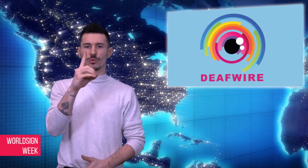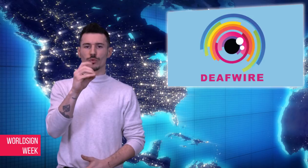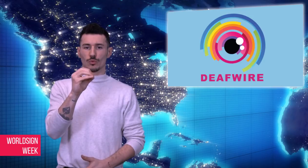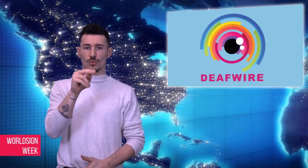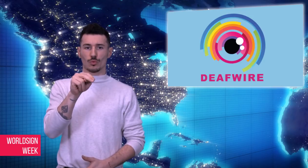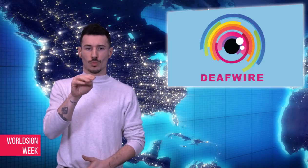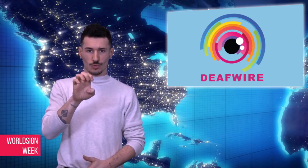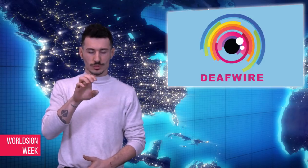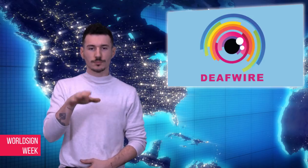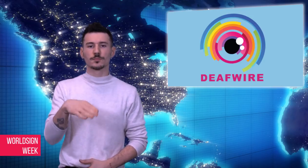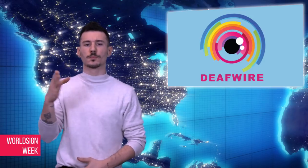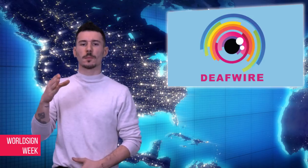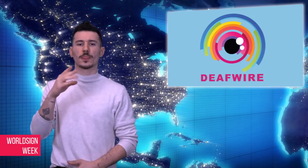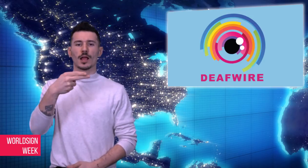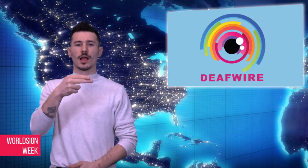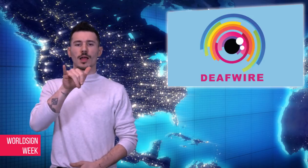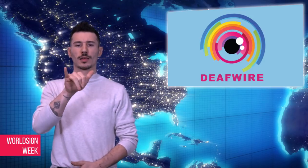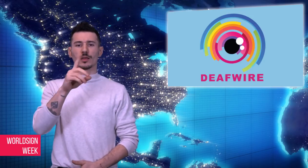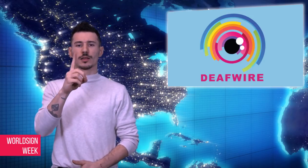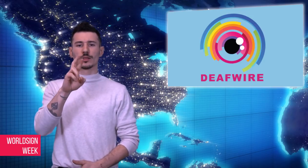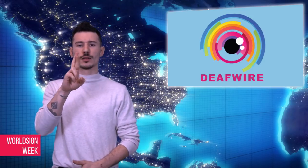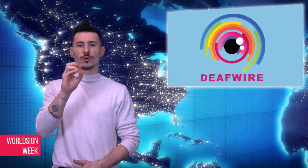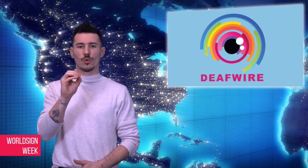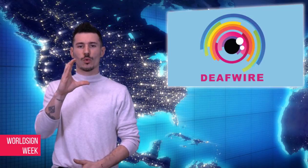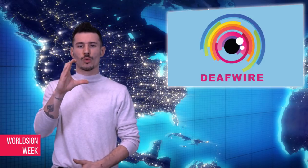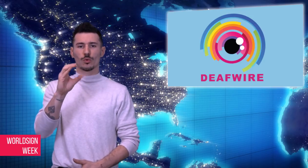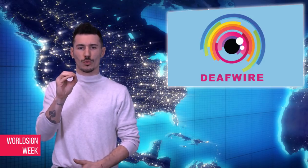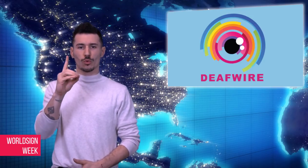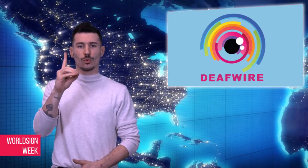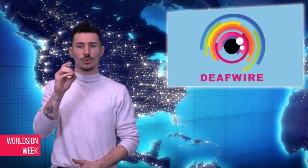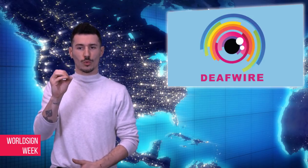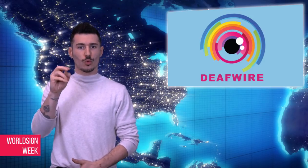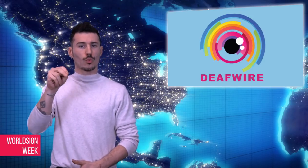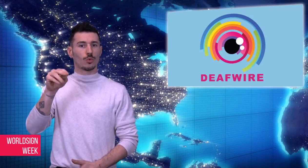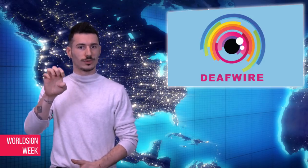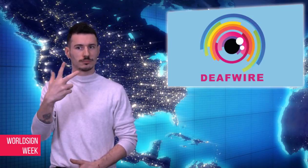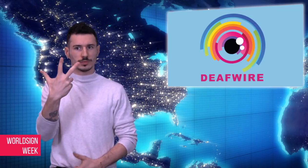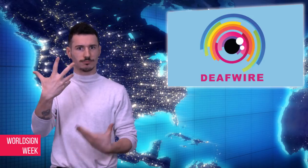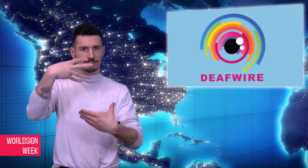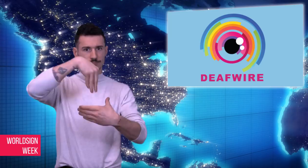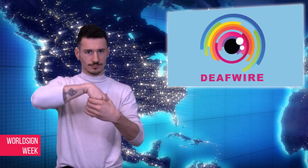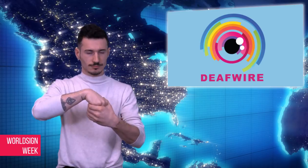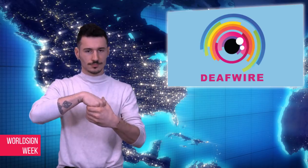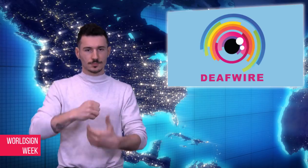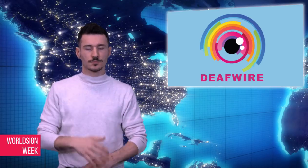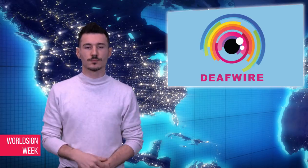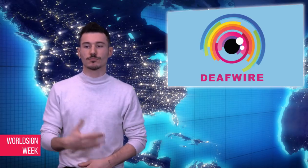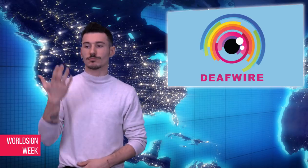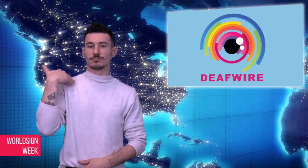impact of this abuse includes loss of